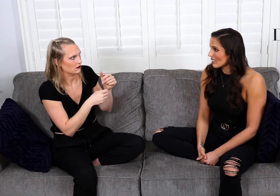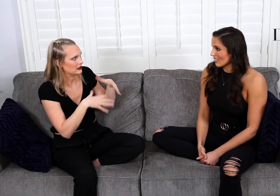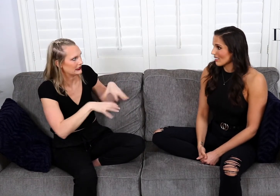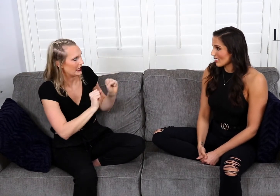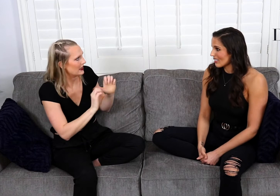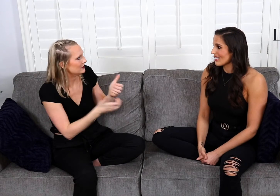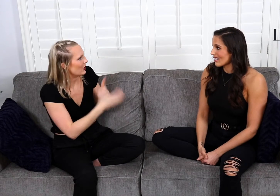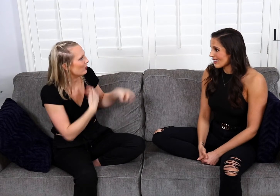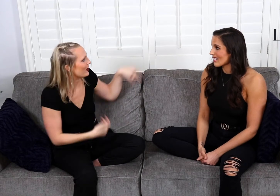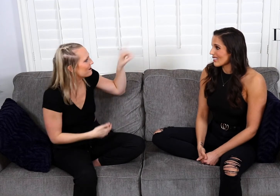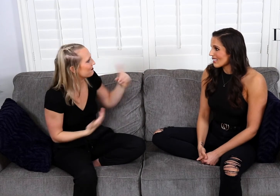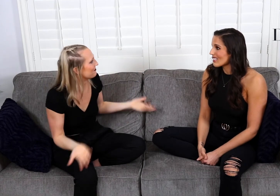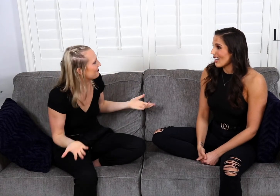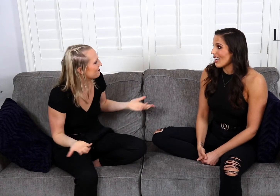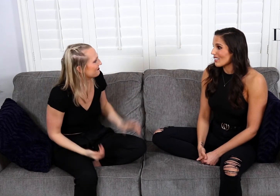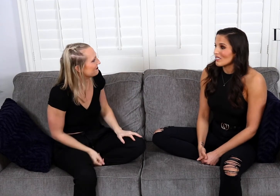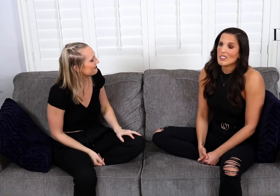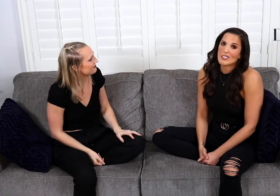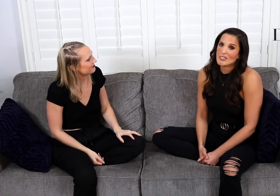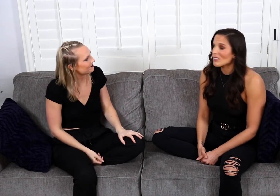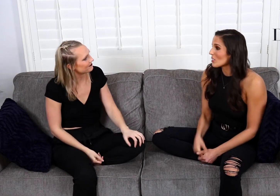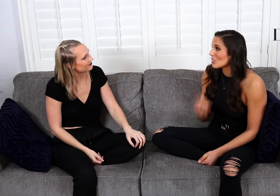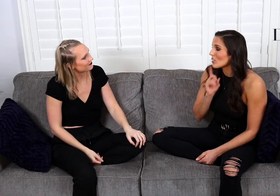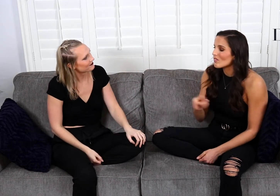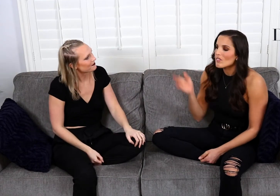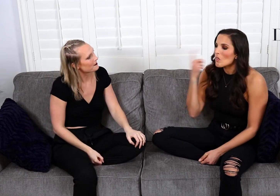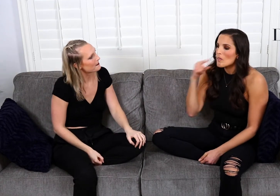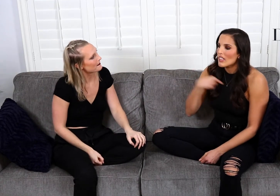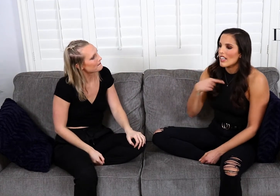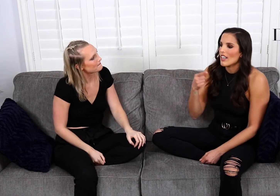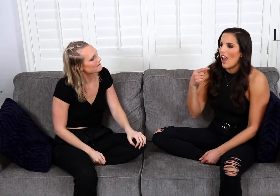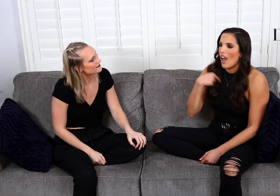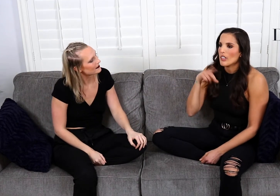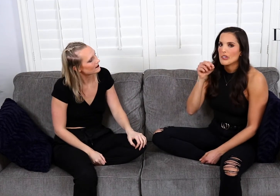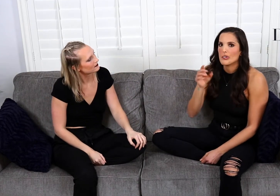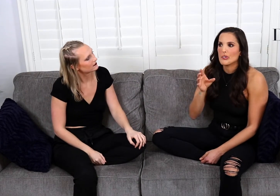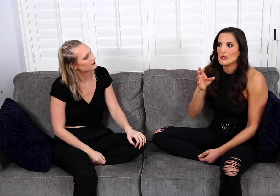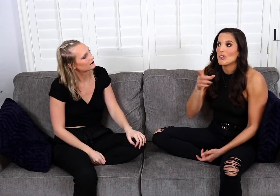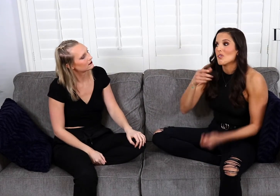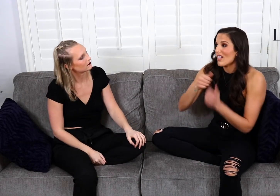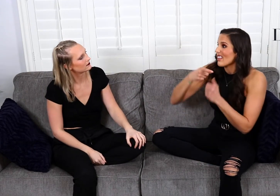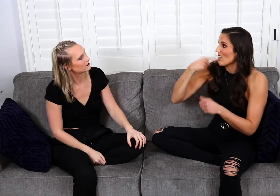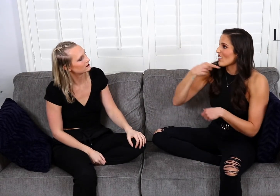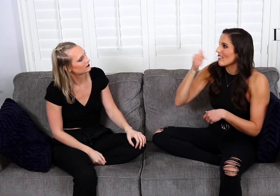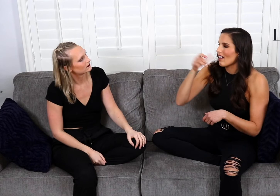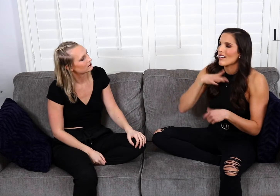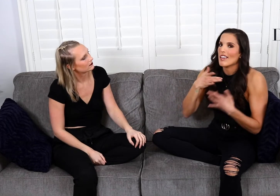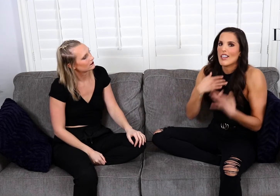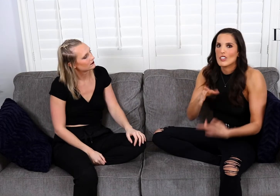they do and take classes under them. Yeah exactly! For me I do, with hearing guys,